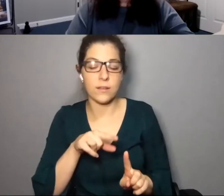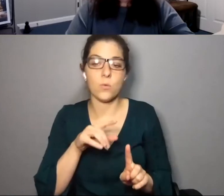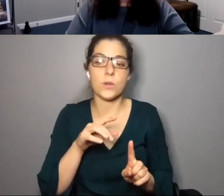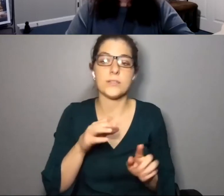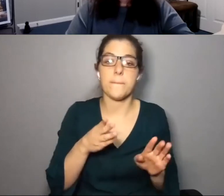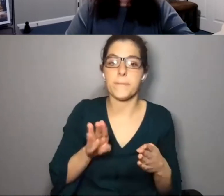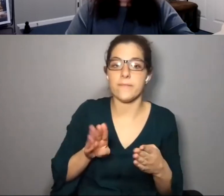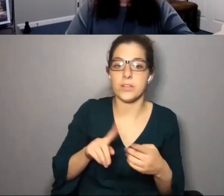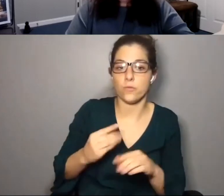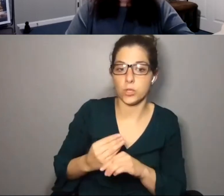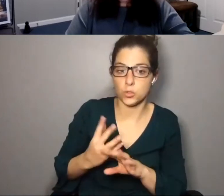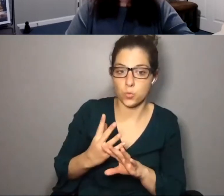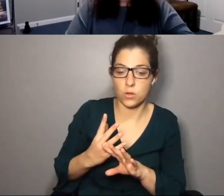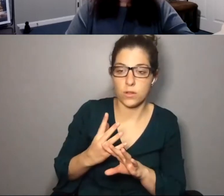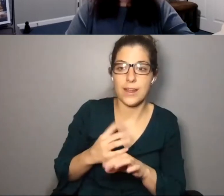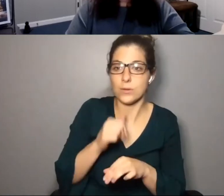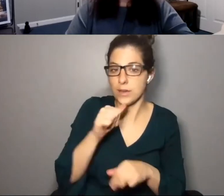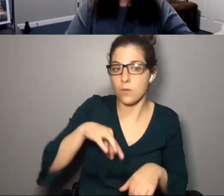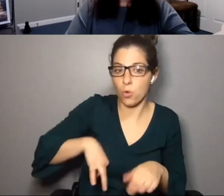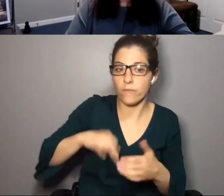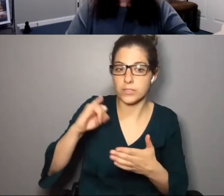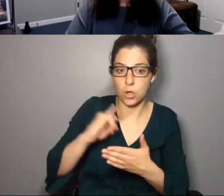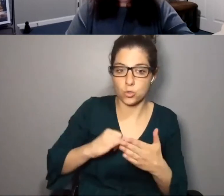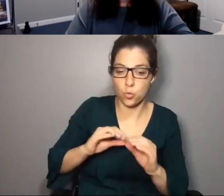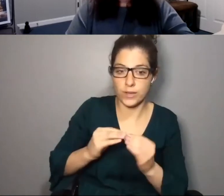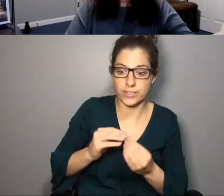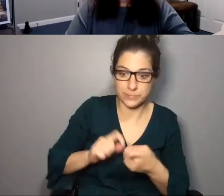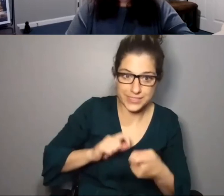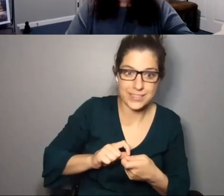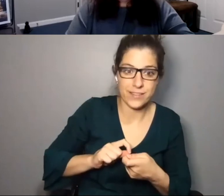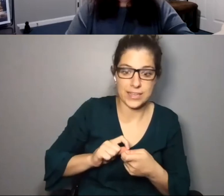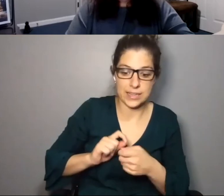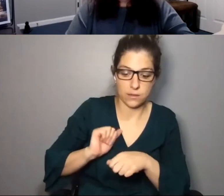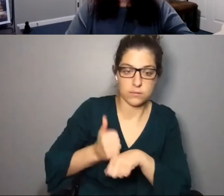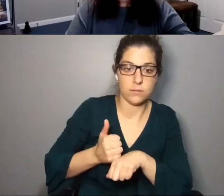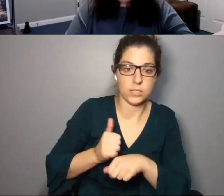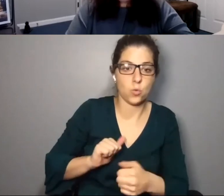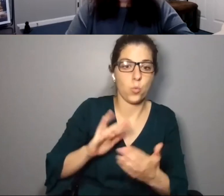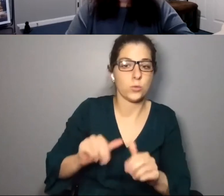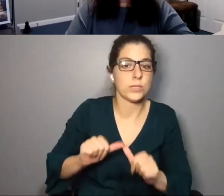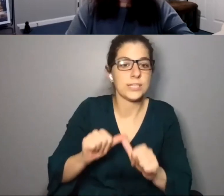the pivot to virtual and how nonprofit arts organizations specifically founded as a way to